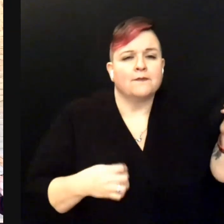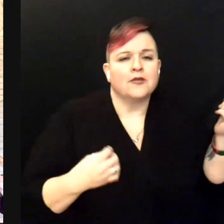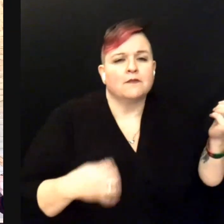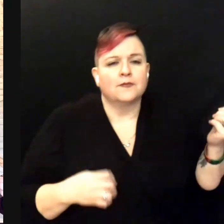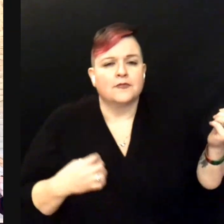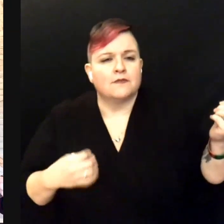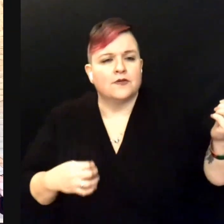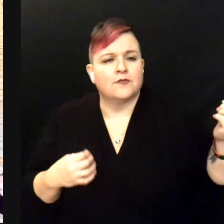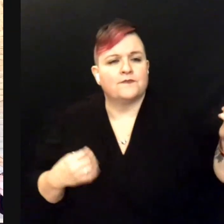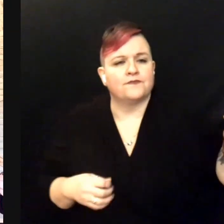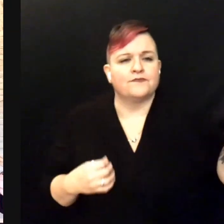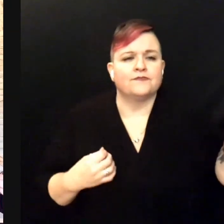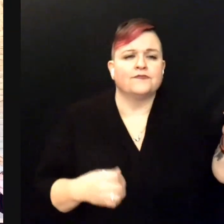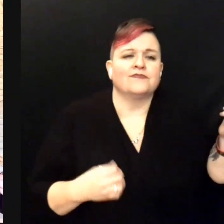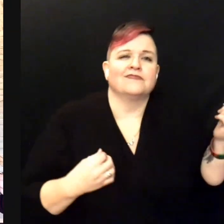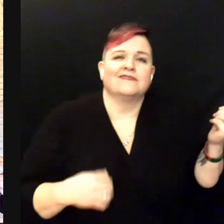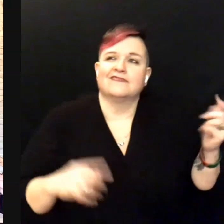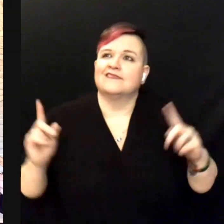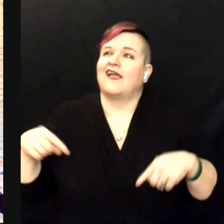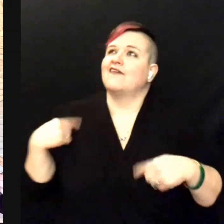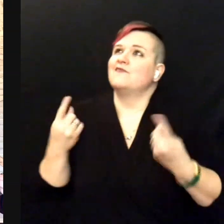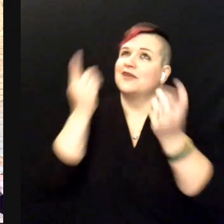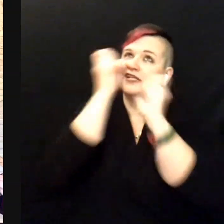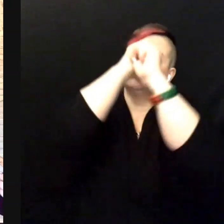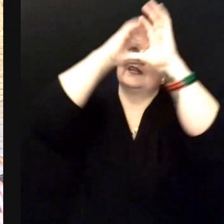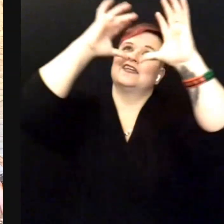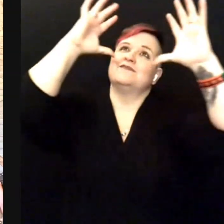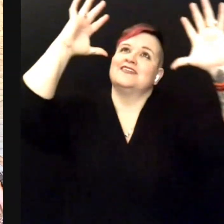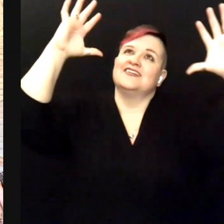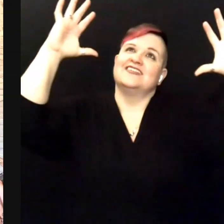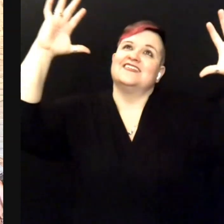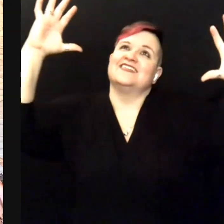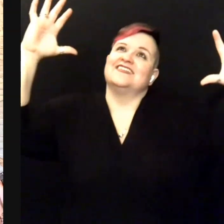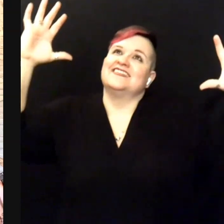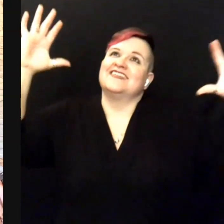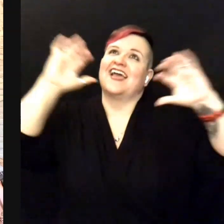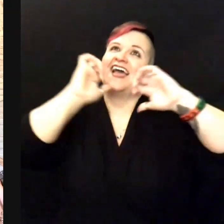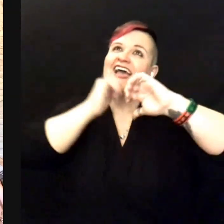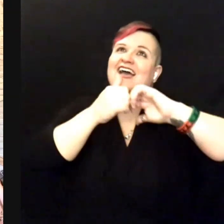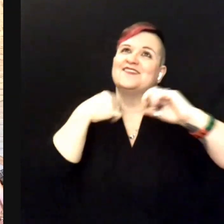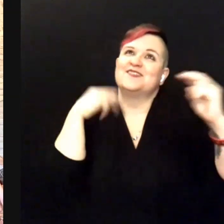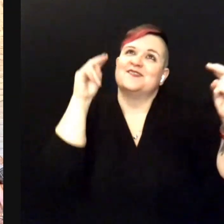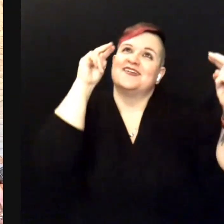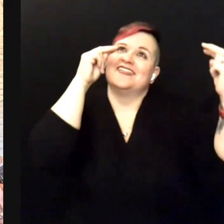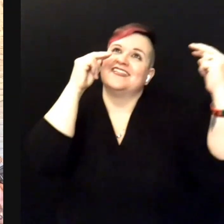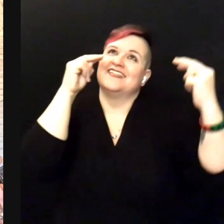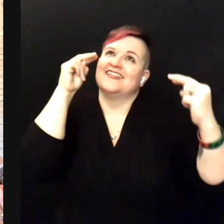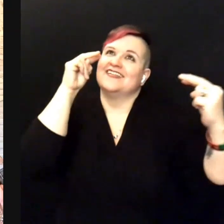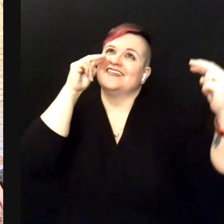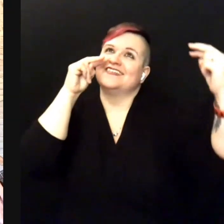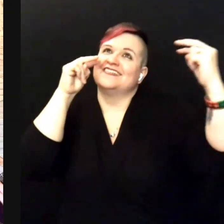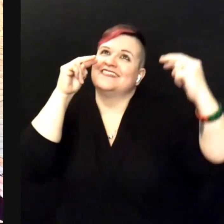Dreaming of the way you look at me